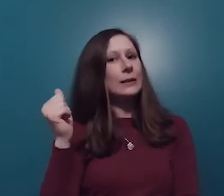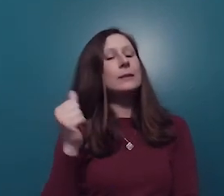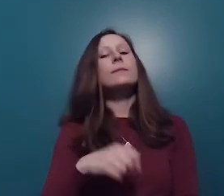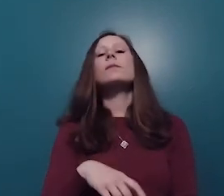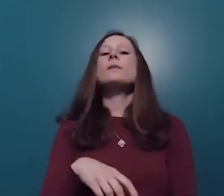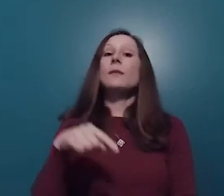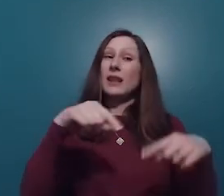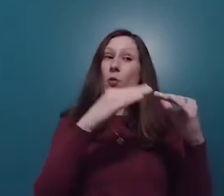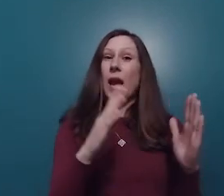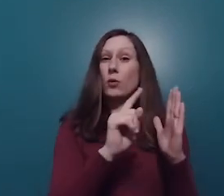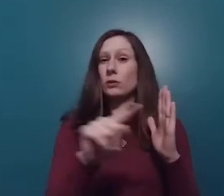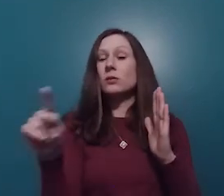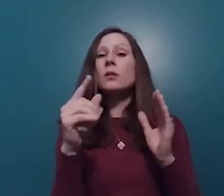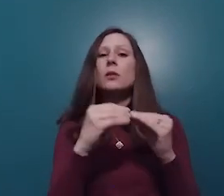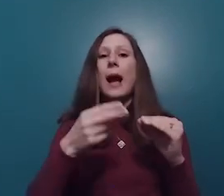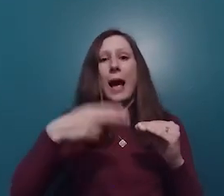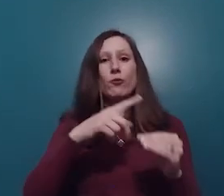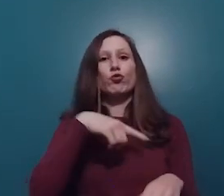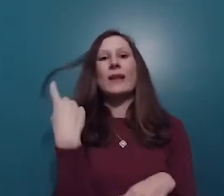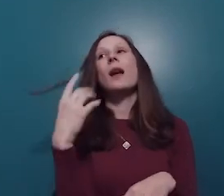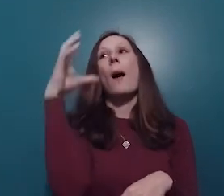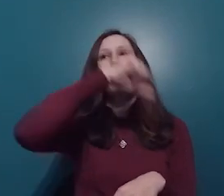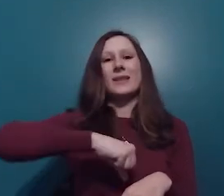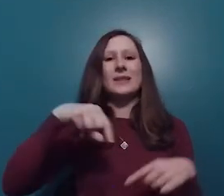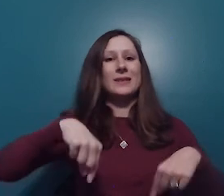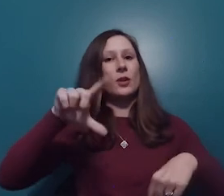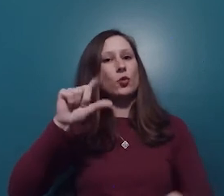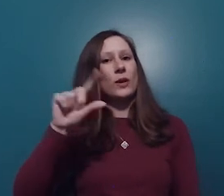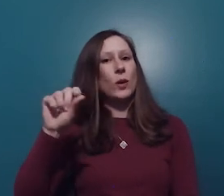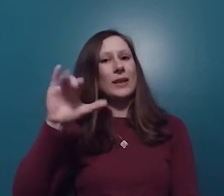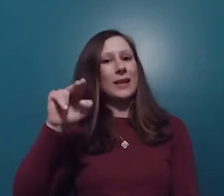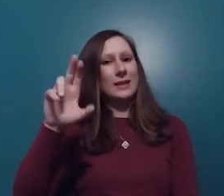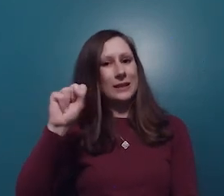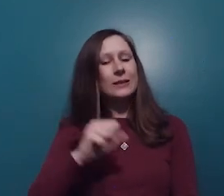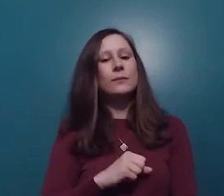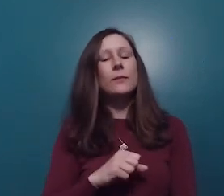concerted efforts, these households are at a higher risk of being missed in the 2020 census.